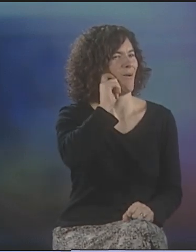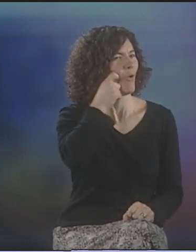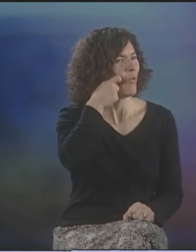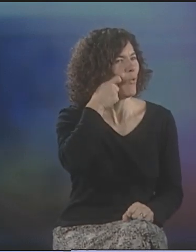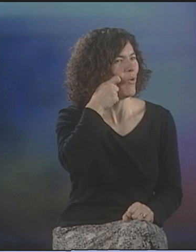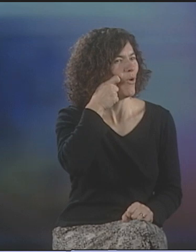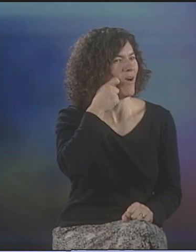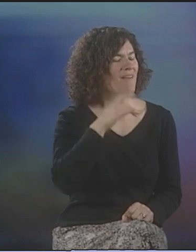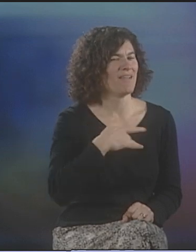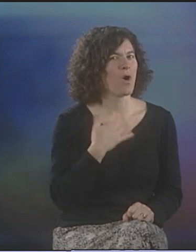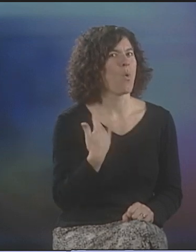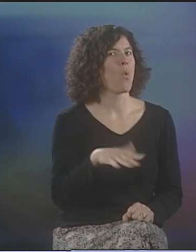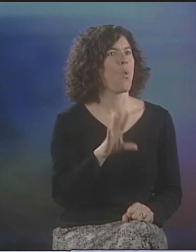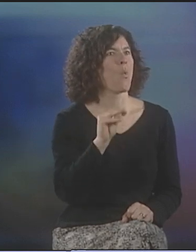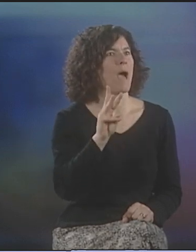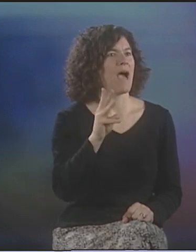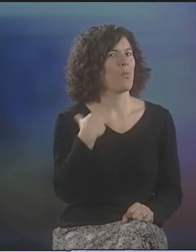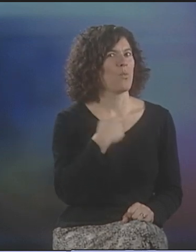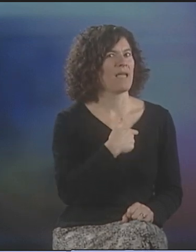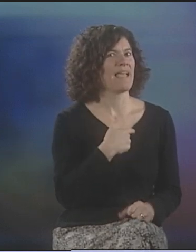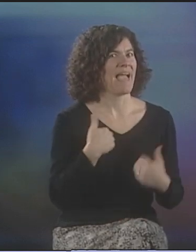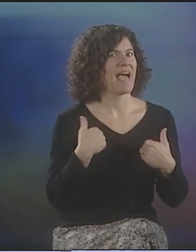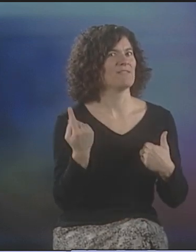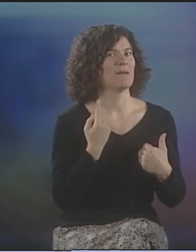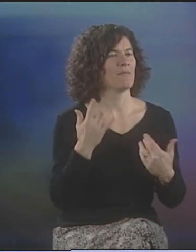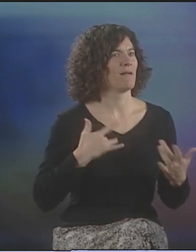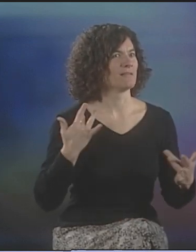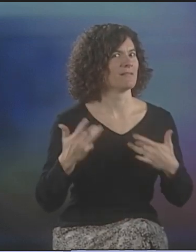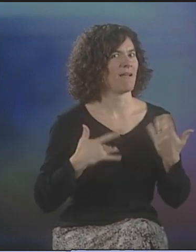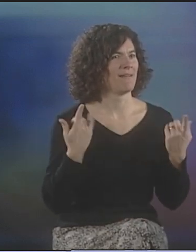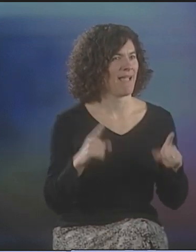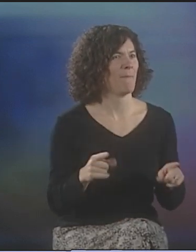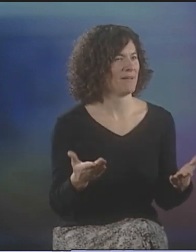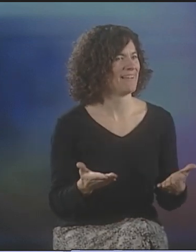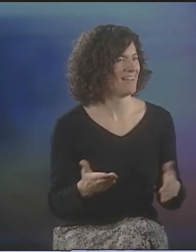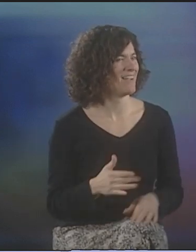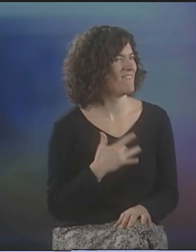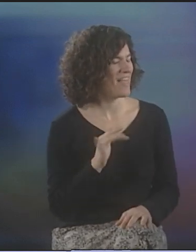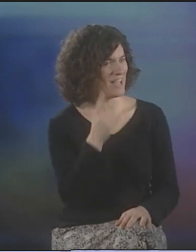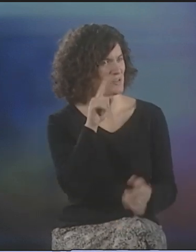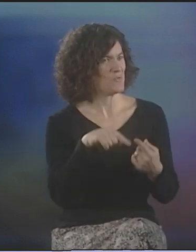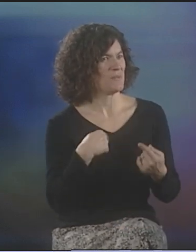AND I THOUGHT, "WOW, THAT IS SO COOL. WE HAVE SOMETHING VERY EXCITING HAPPENING HERE."